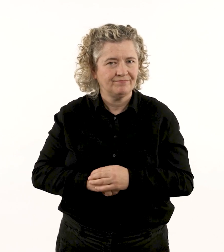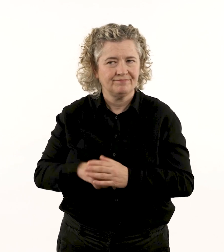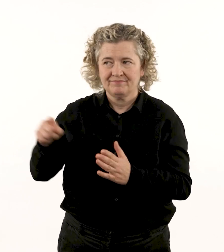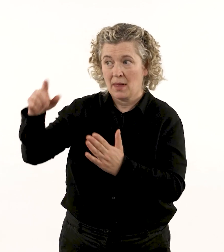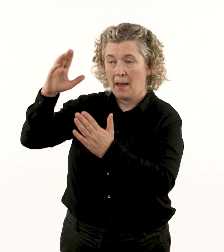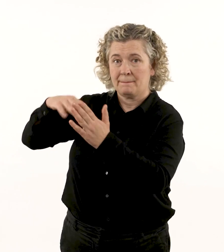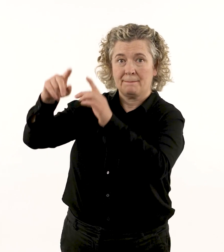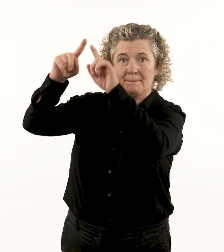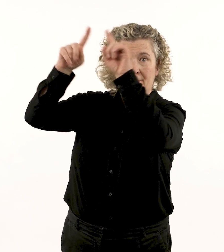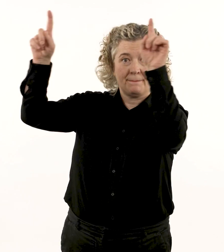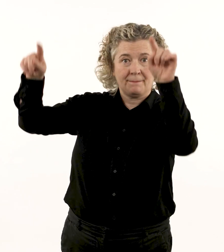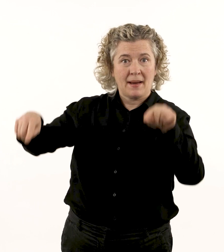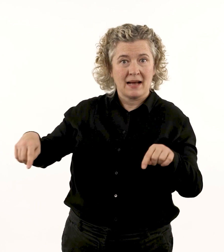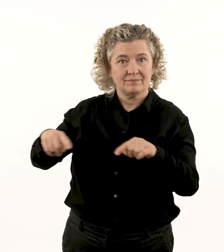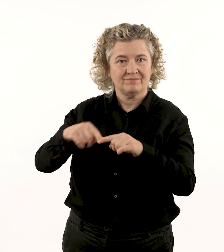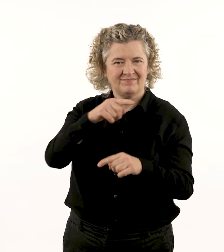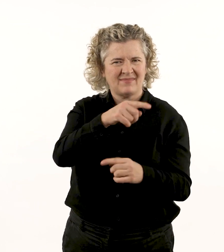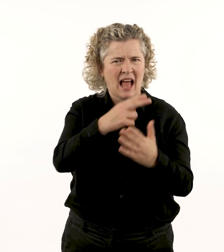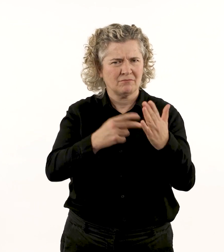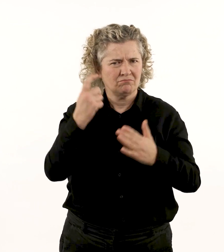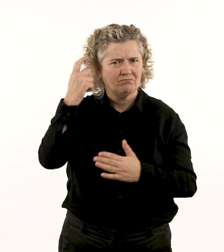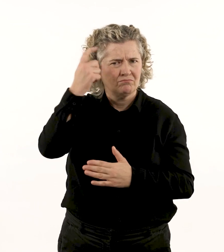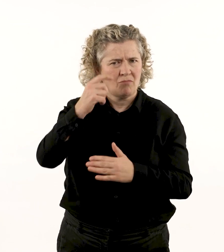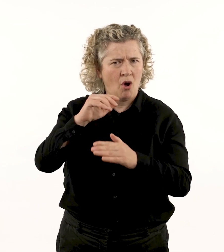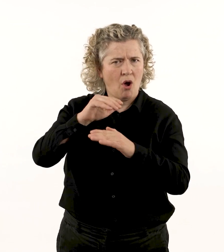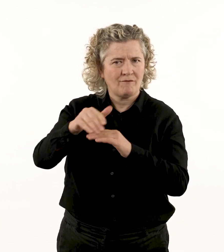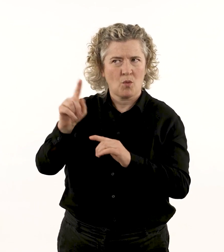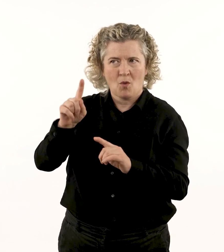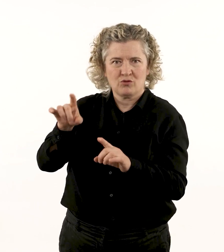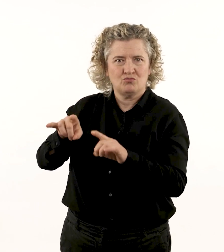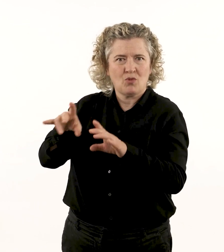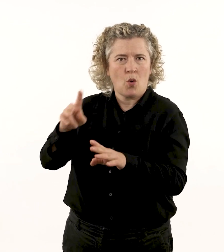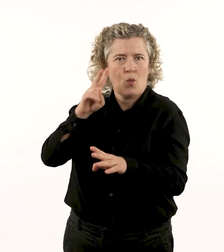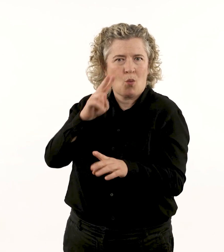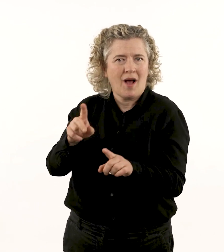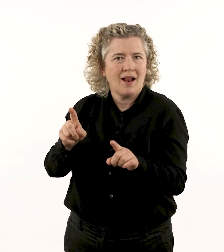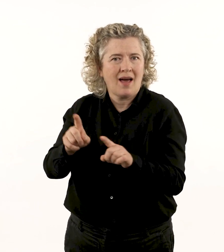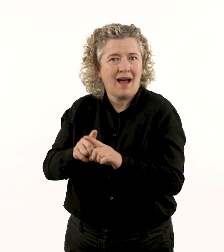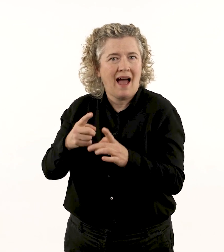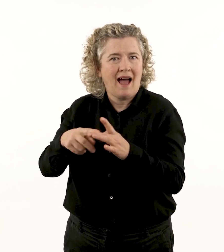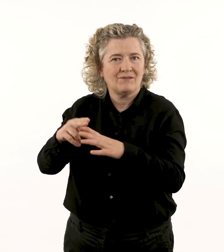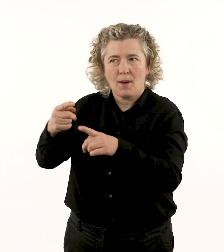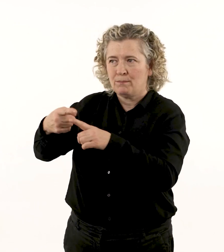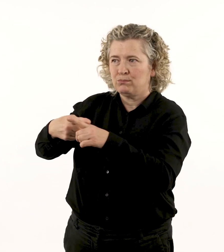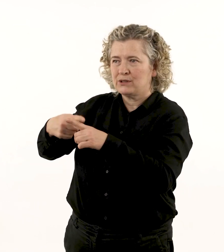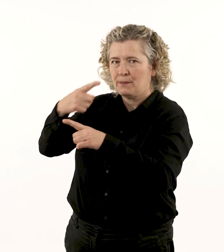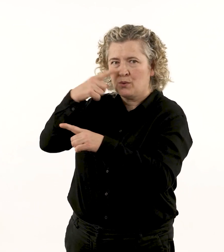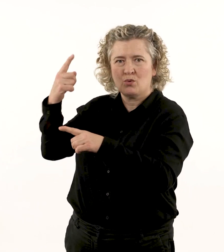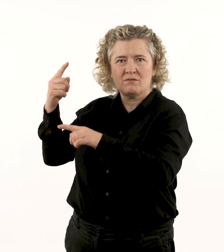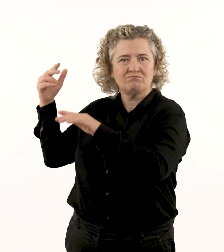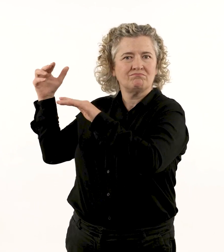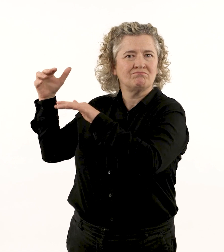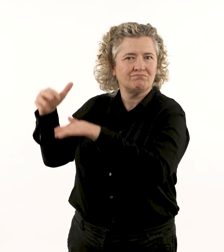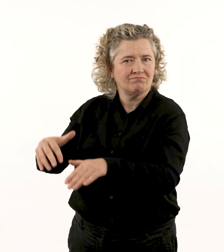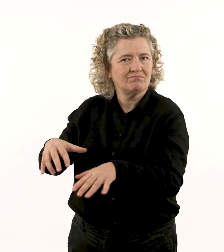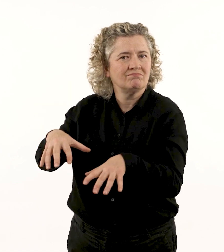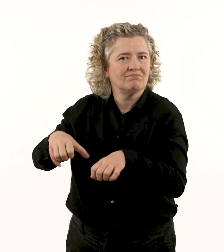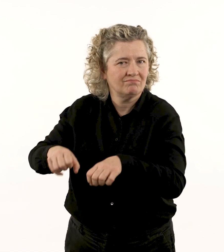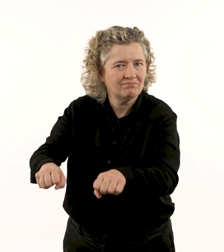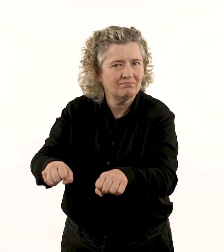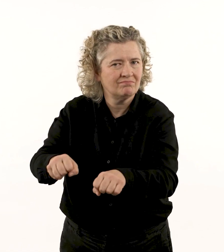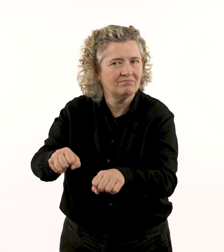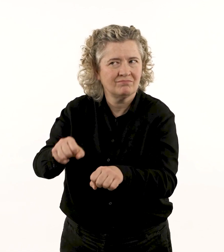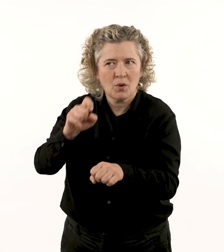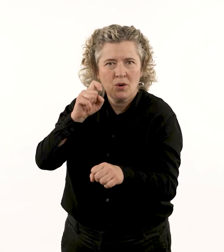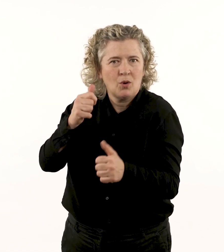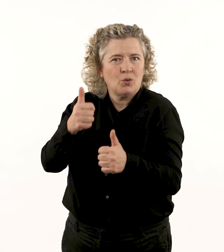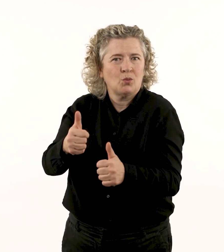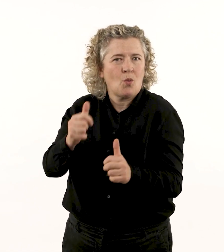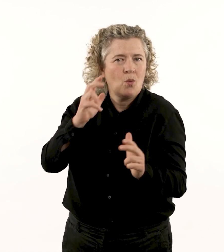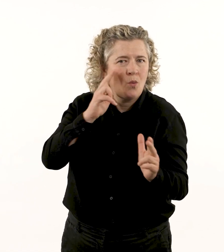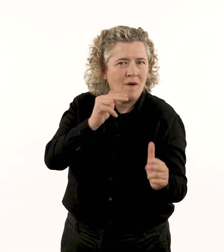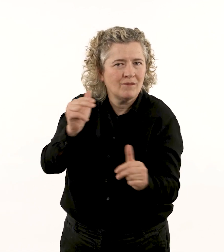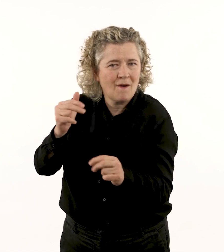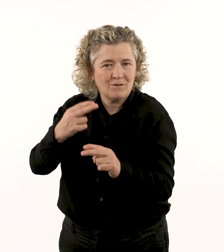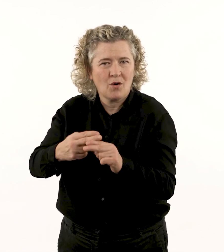In this work, Ross wonders ‘what Australia would be like if the British colonisers had a caring attitude to